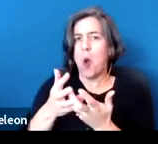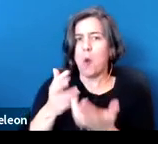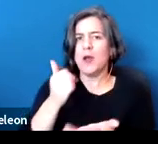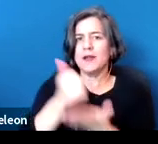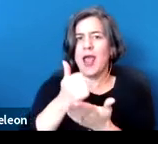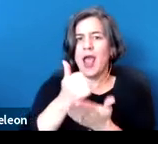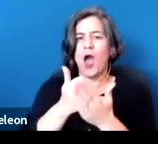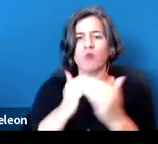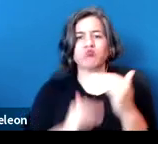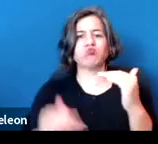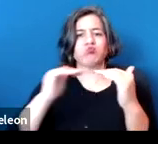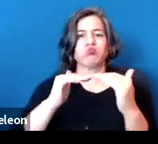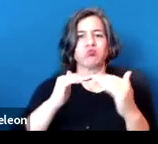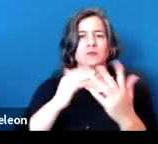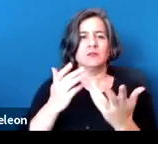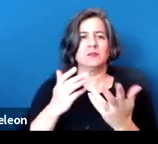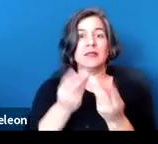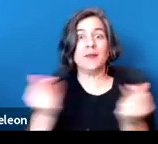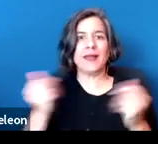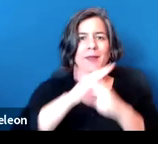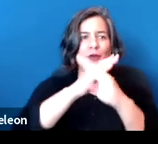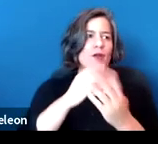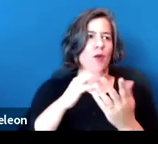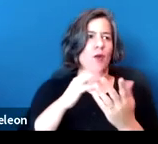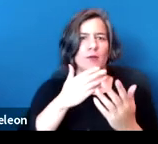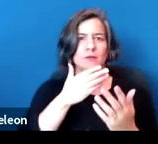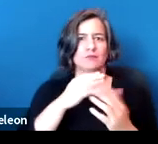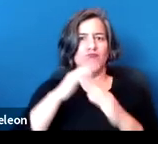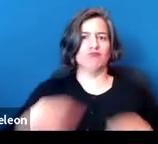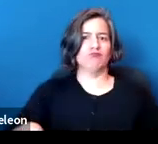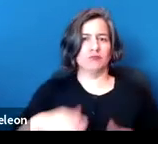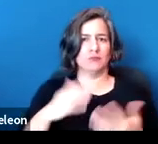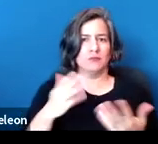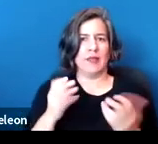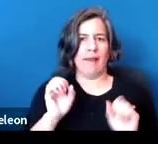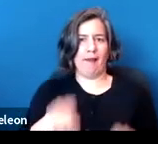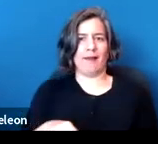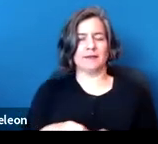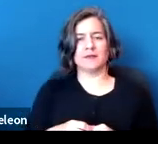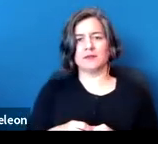that requirement or barrier. And we'll walk through a couple of examples here shortly.